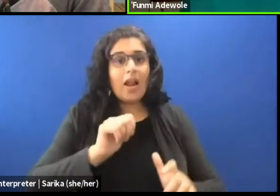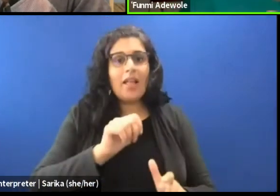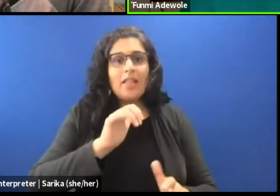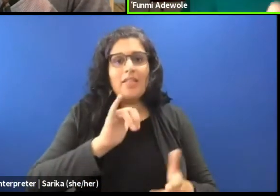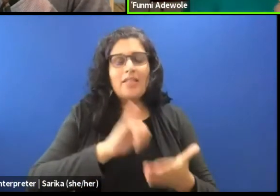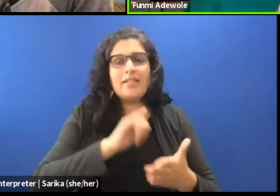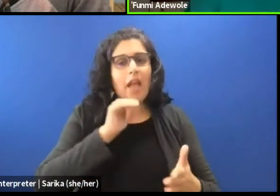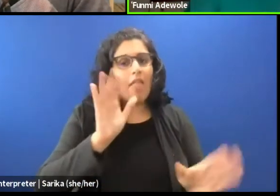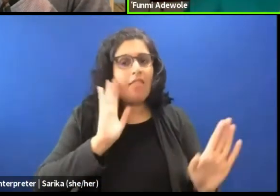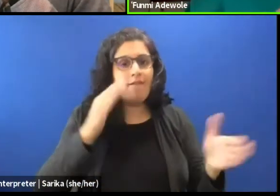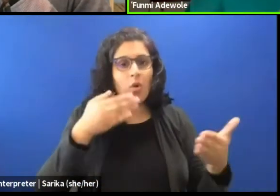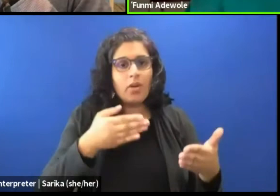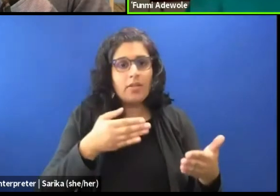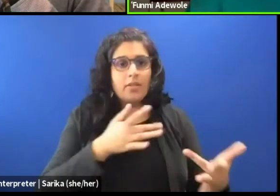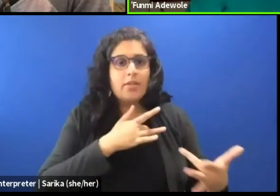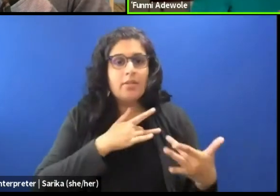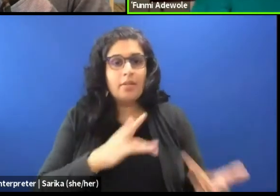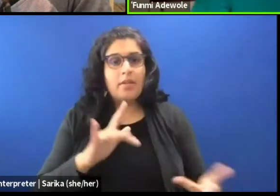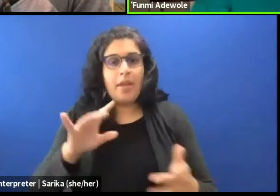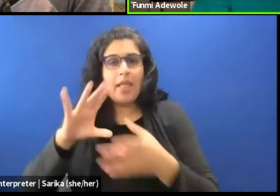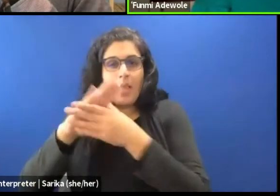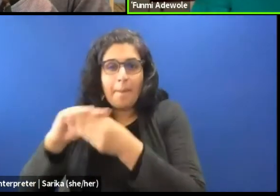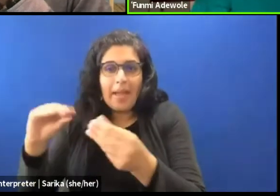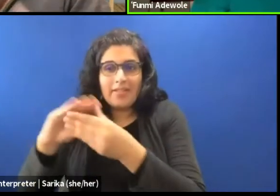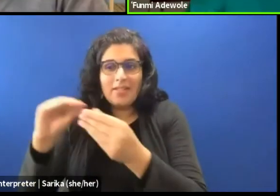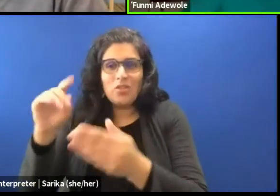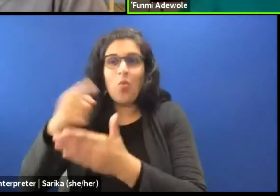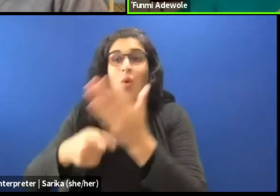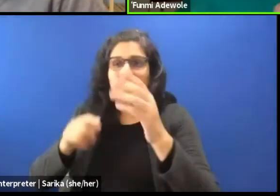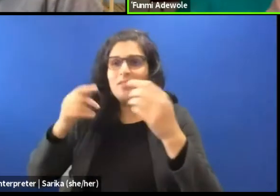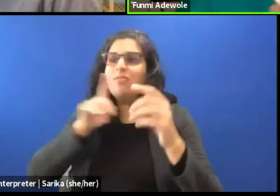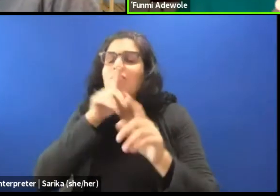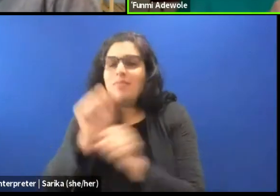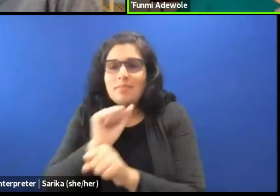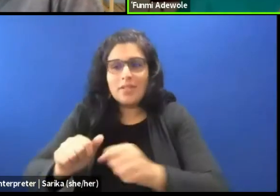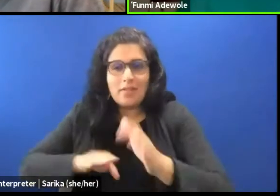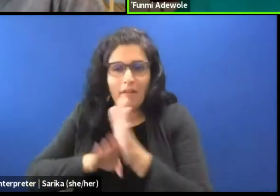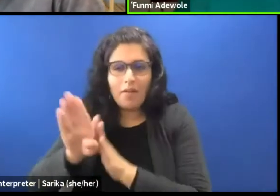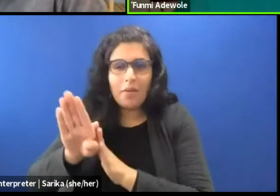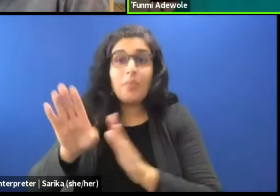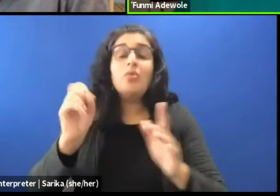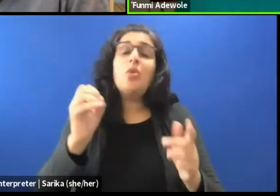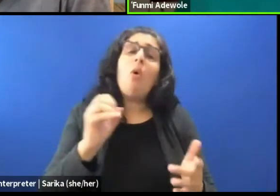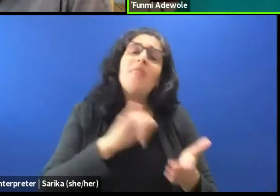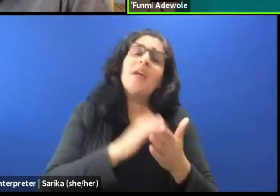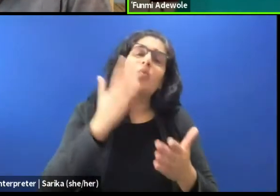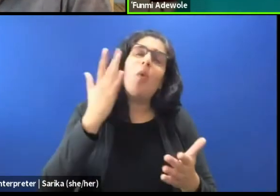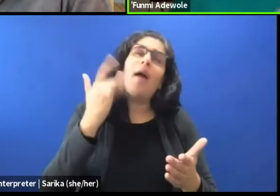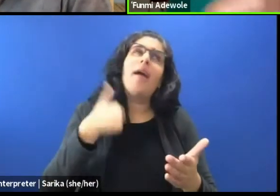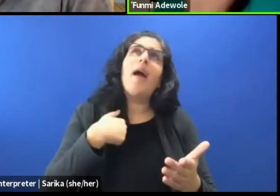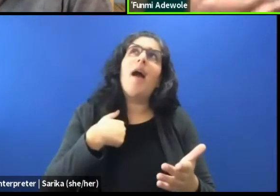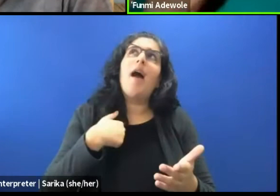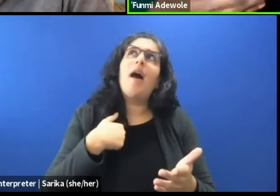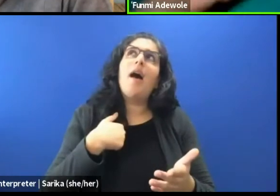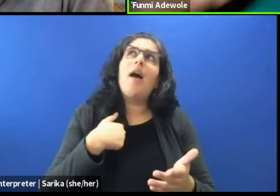The focus is usually the message, the development. And that's why I am saying that applied theater